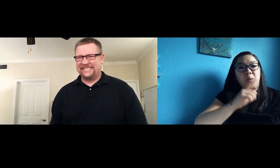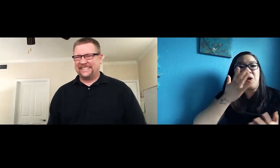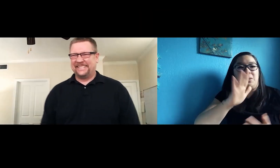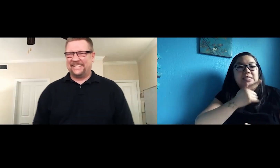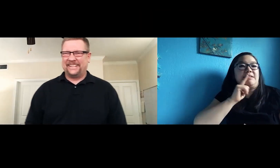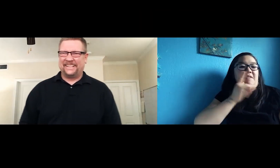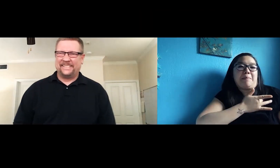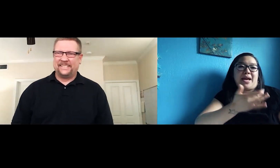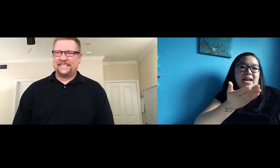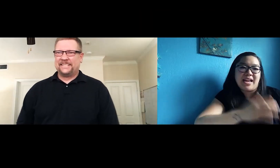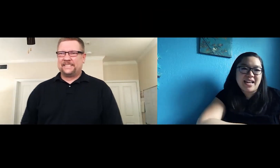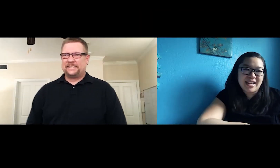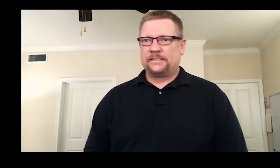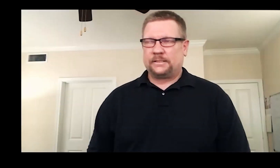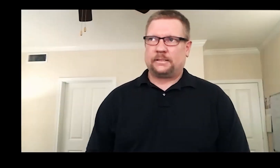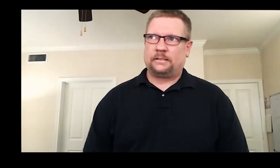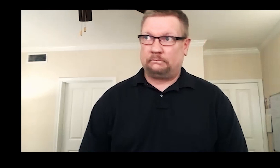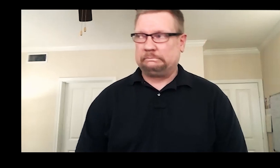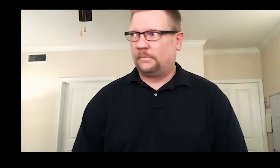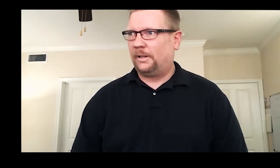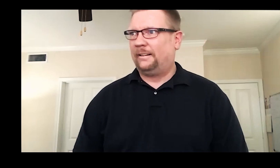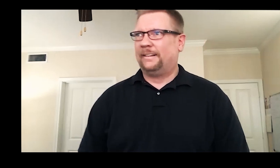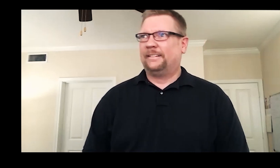What’s your Deaf bing?